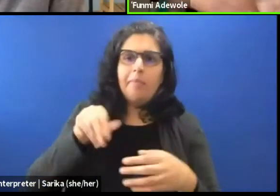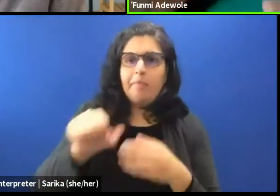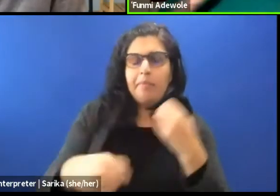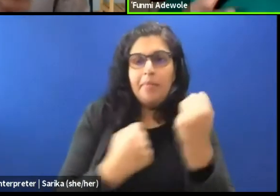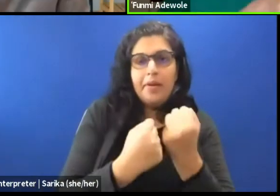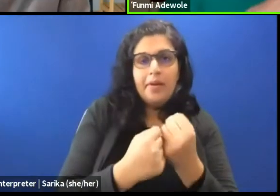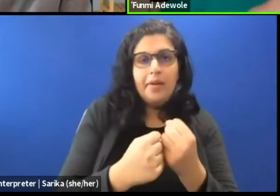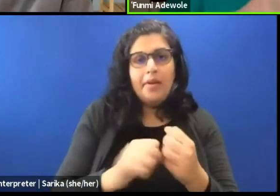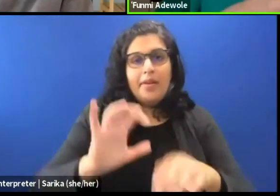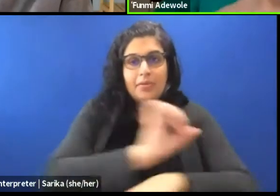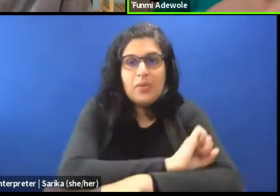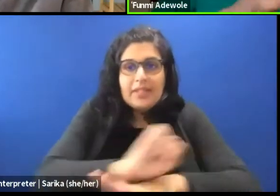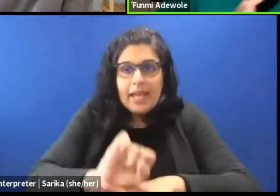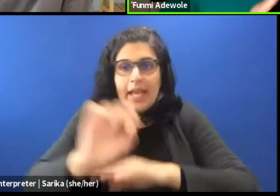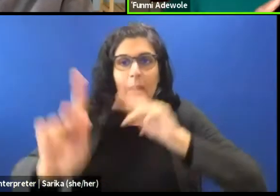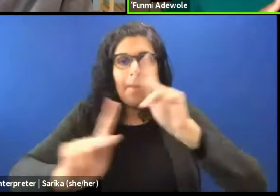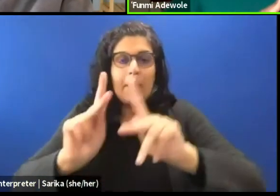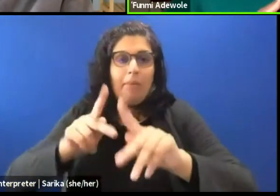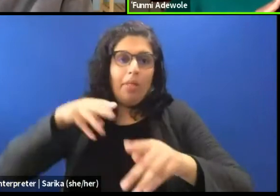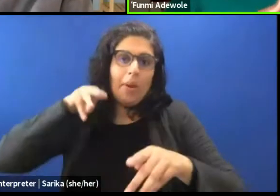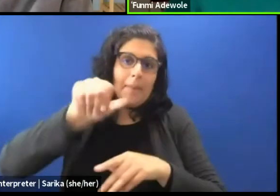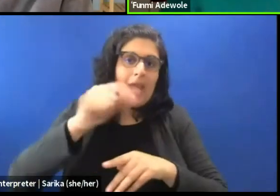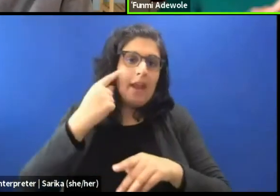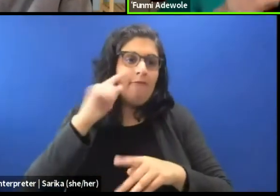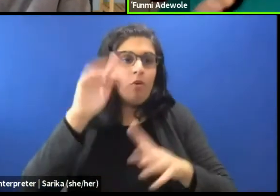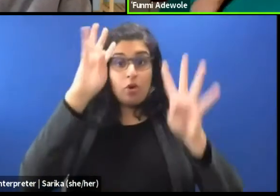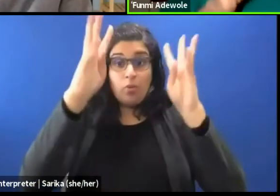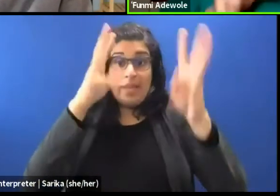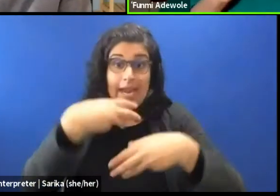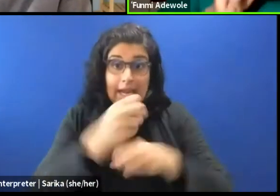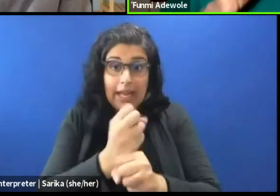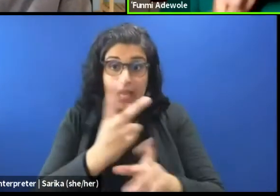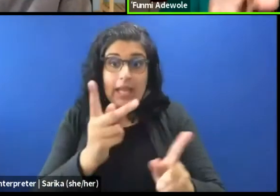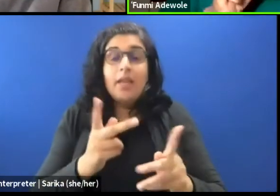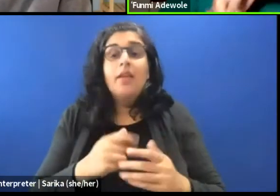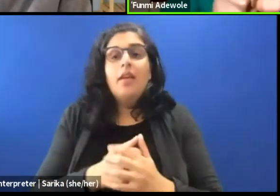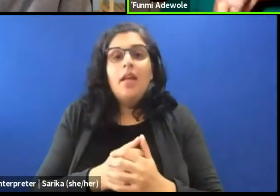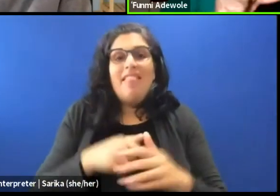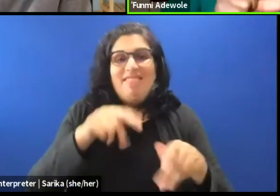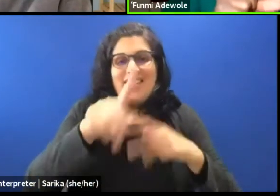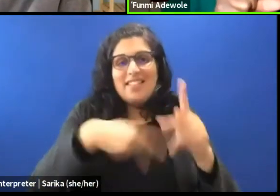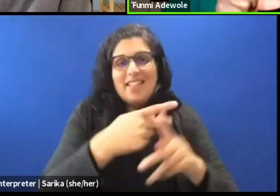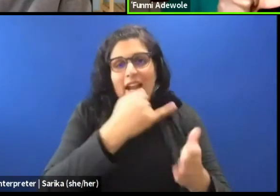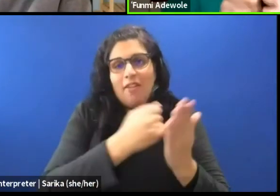and people are paid to create it, is that this is the art that get the voice.